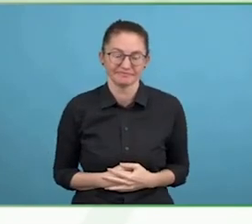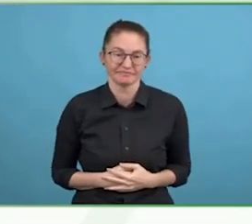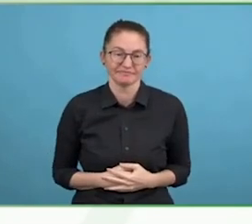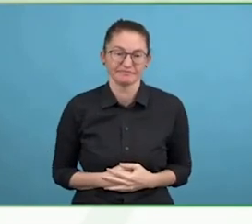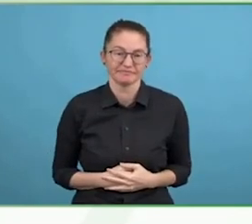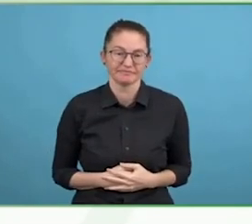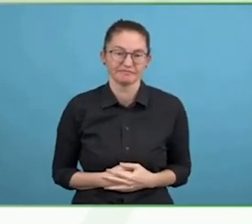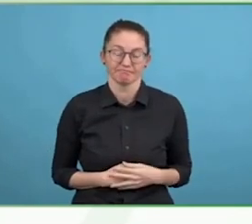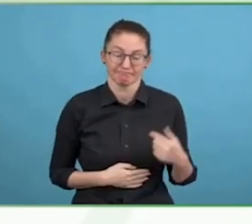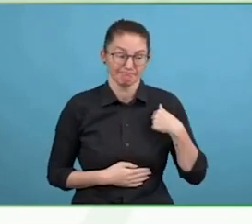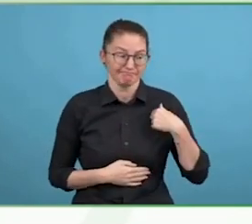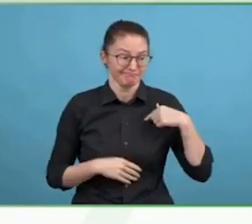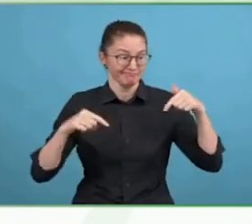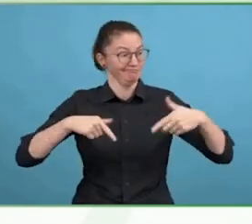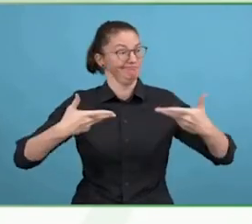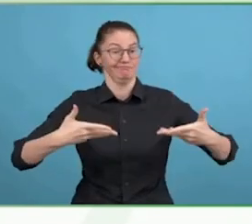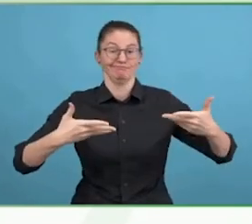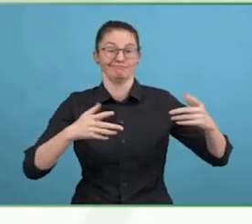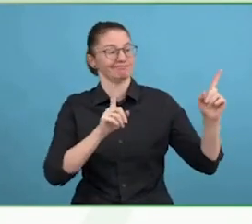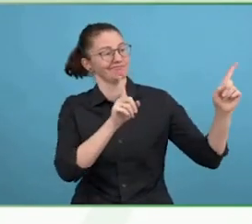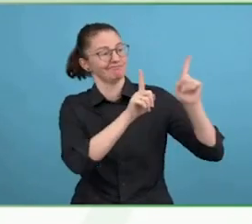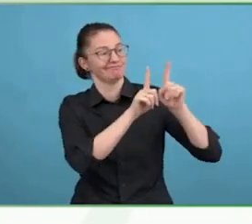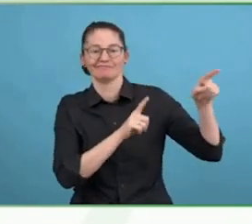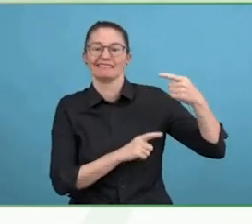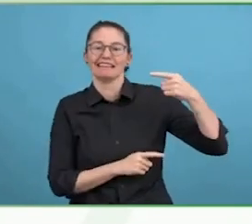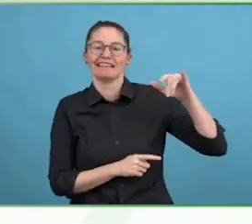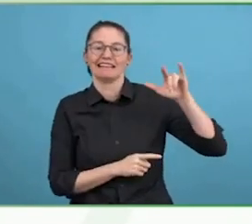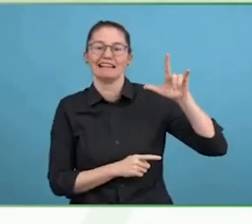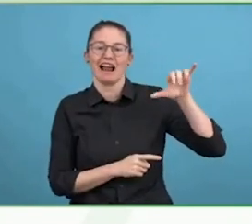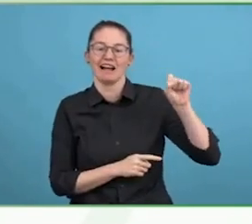I'm sorry I can't be there in person.